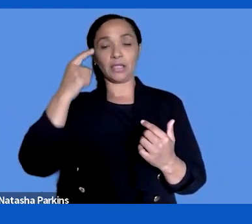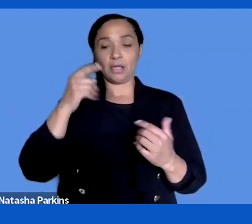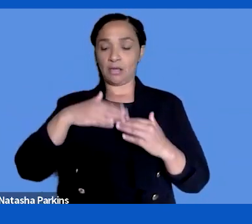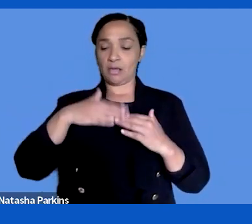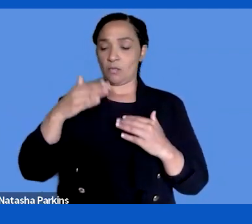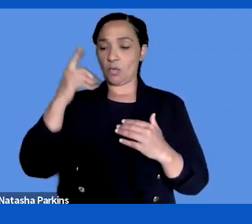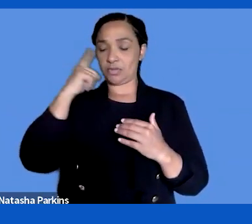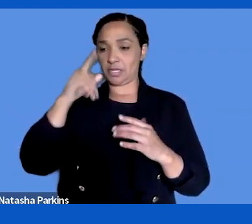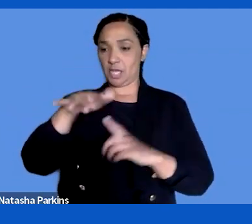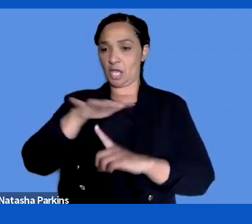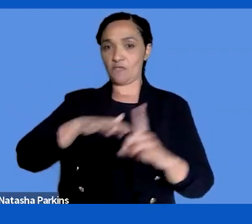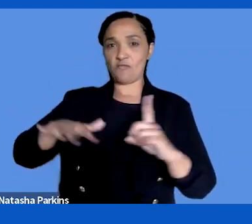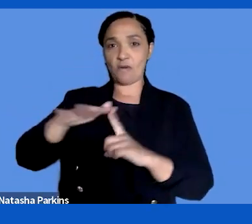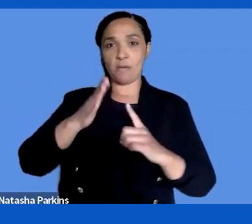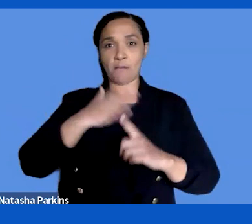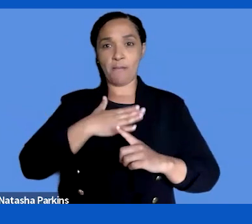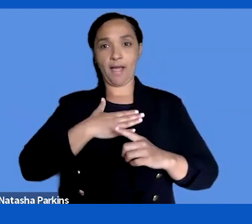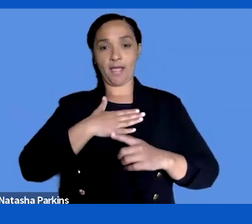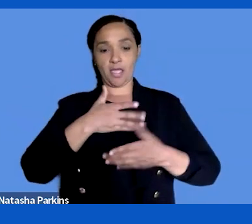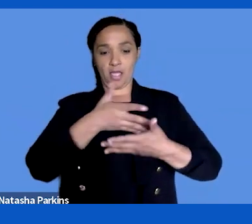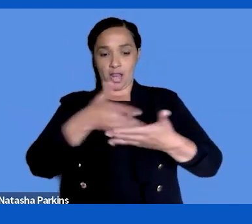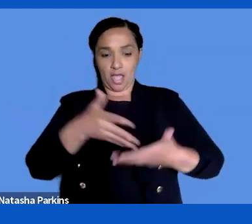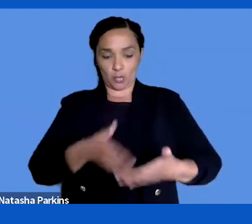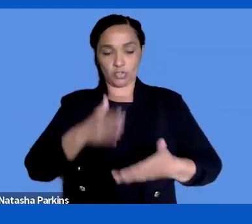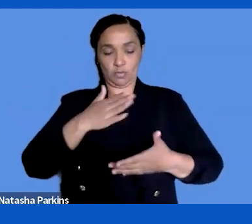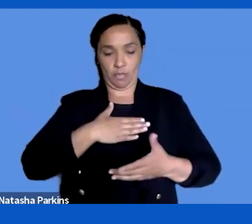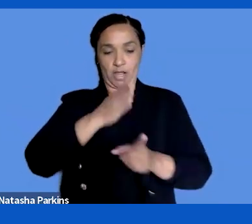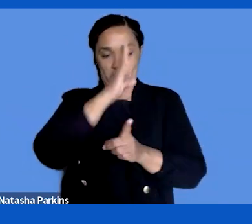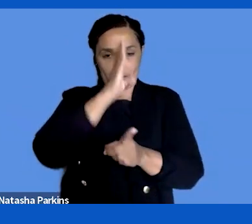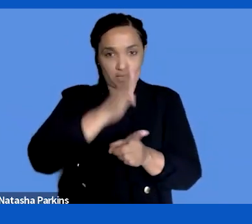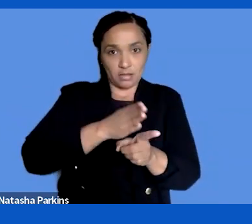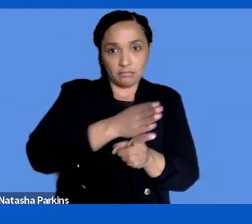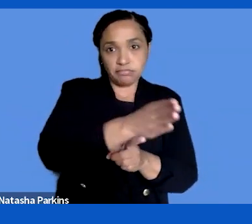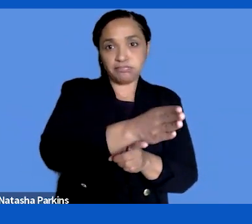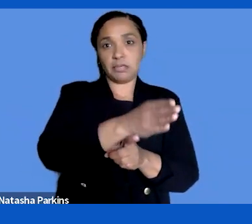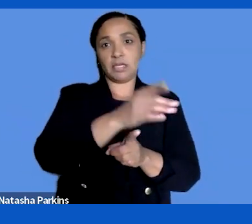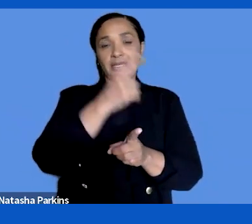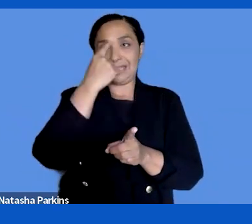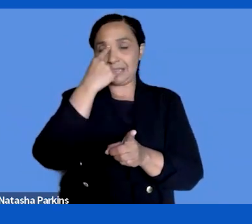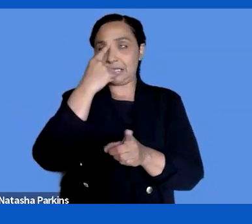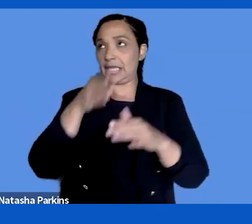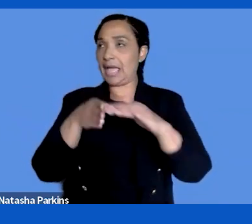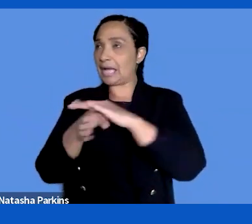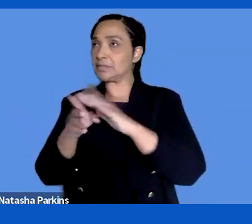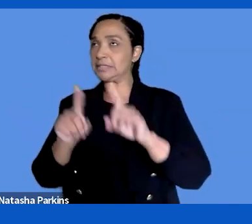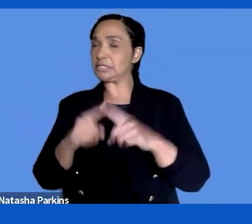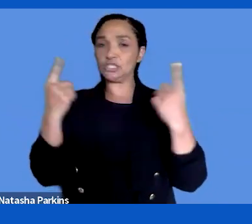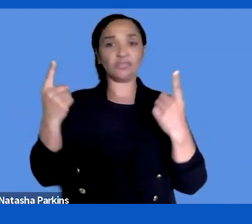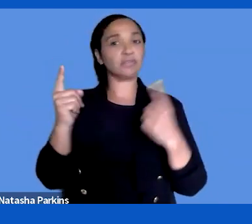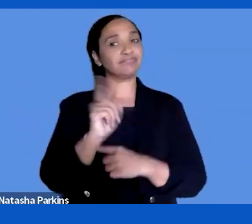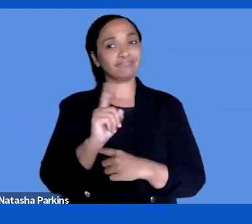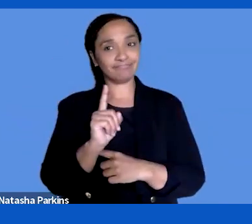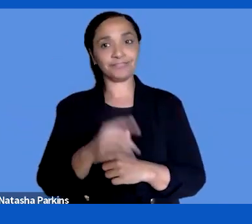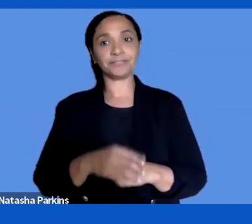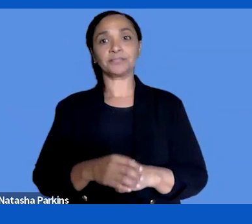and own vocabulary and work with accessibility in the way they're used to. I would say that